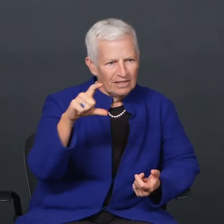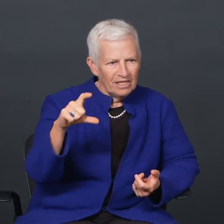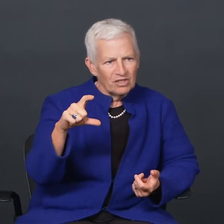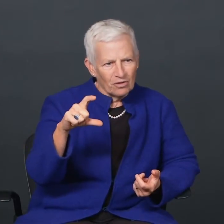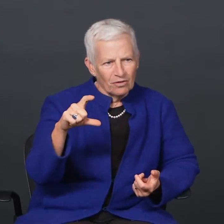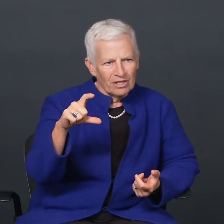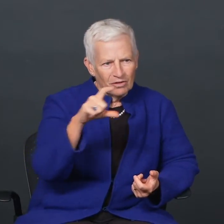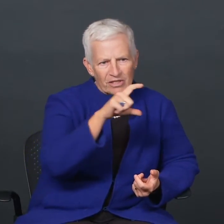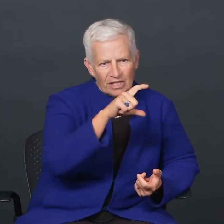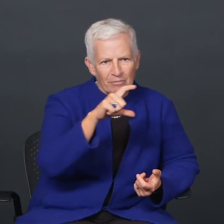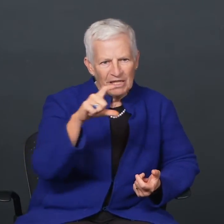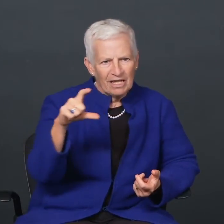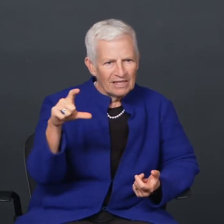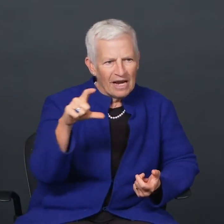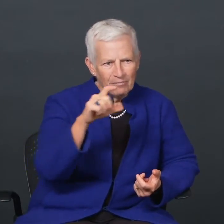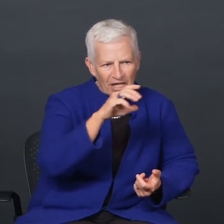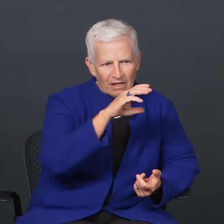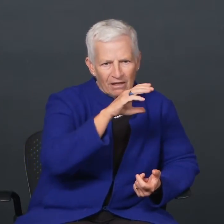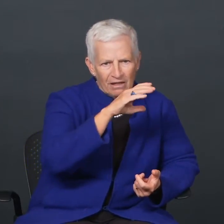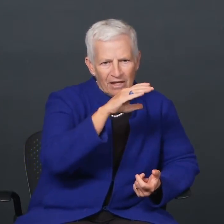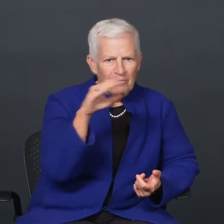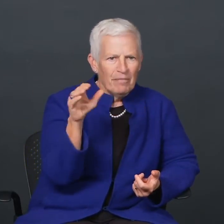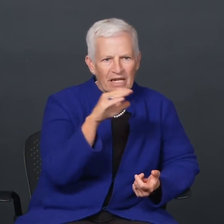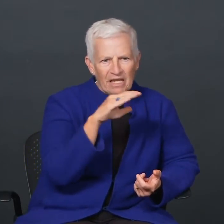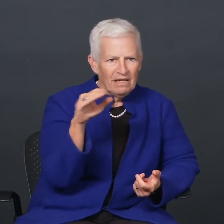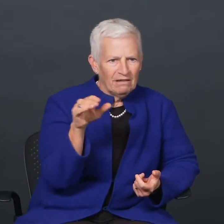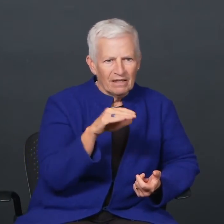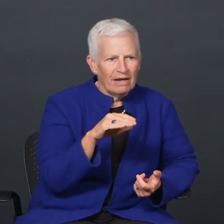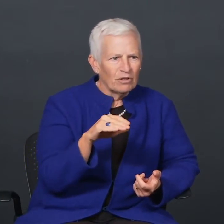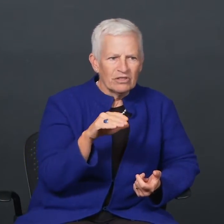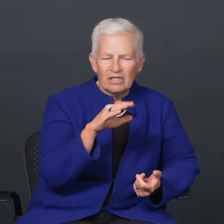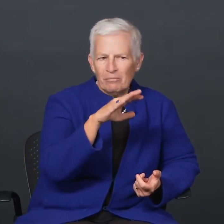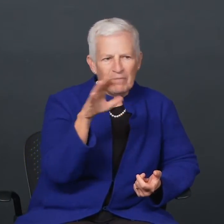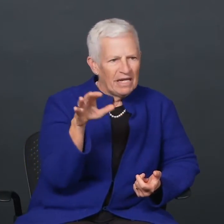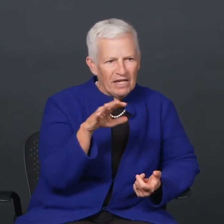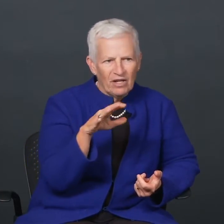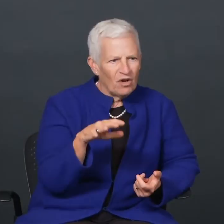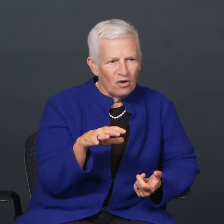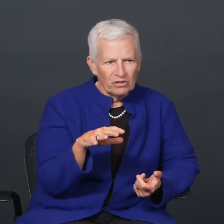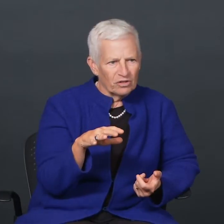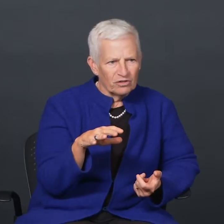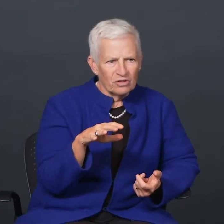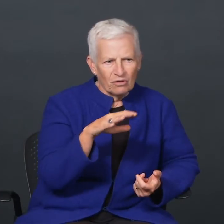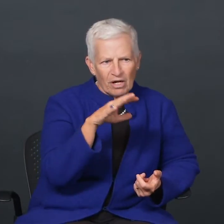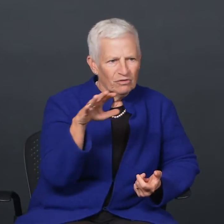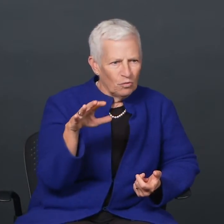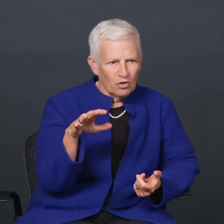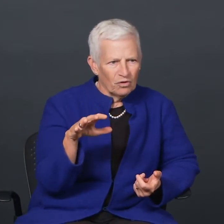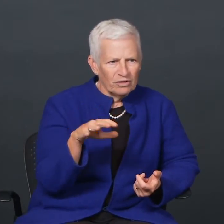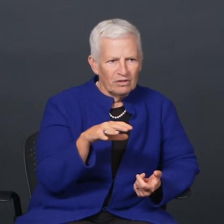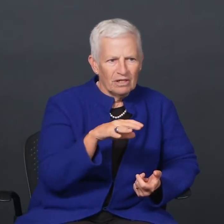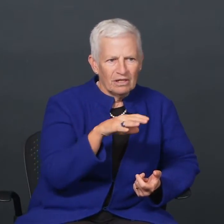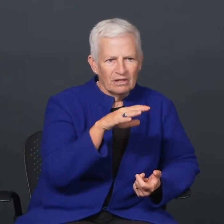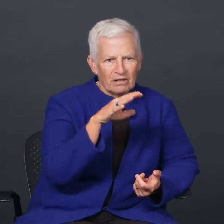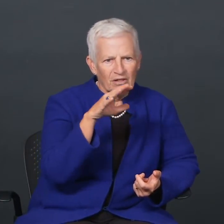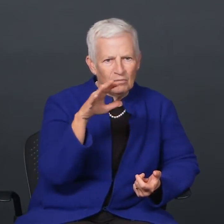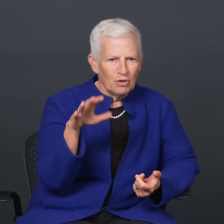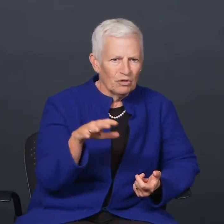to digital literacy. I mean that's happening at many levels and in many cultures around the world.